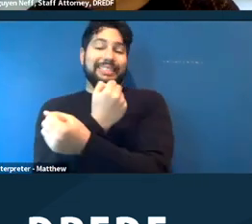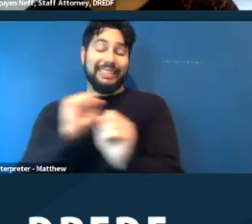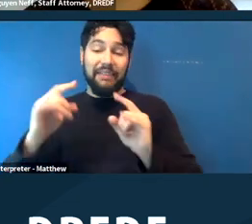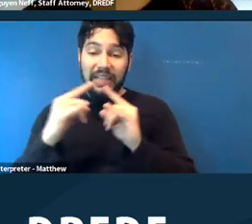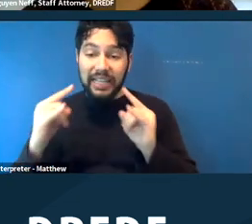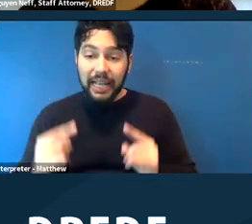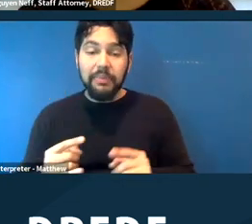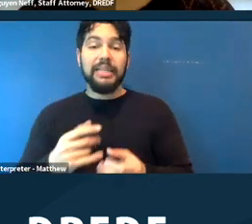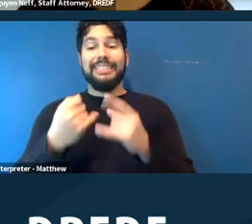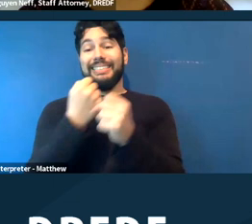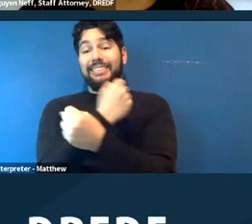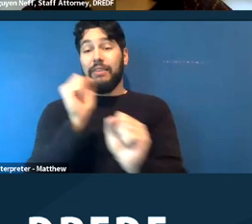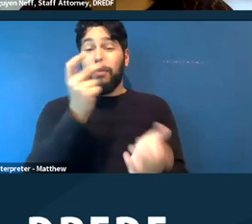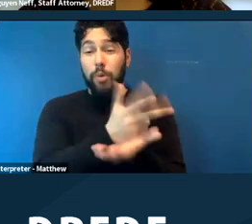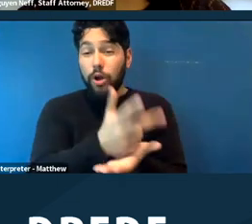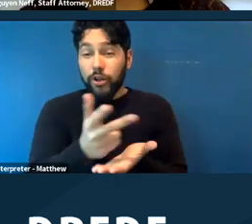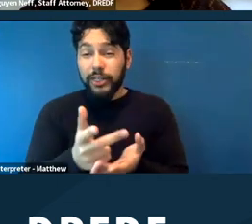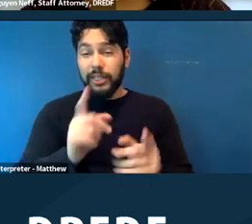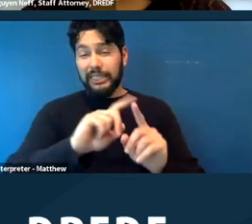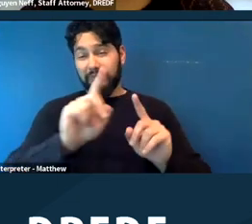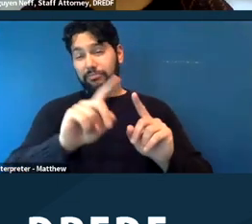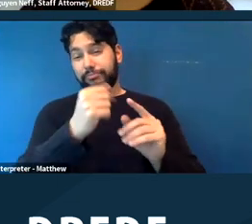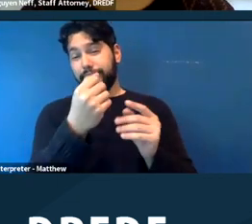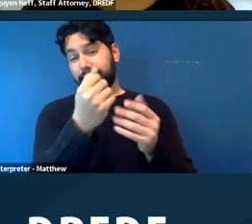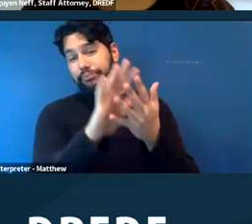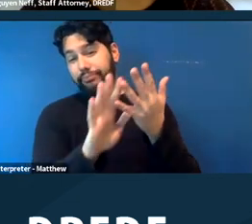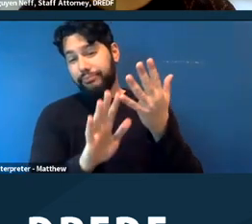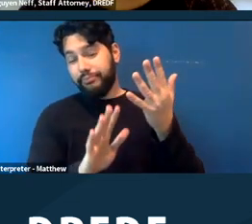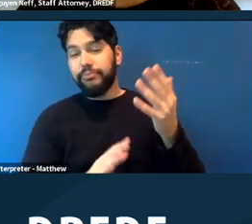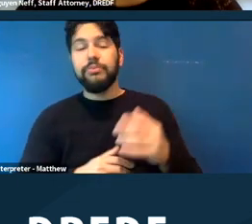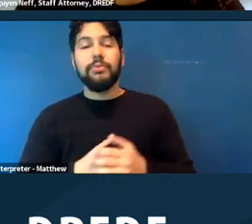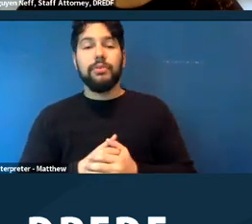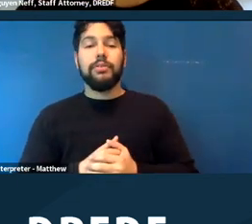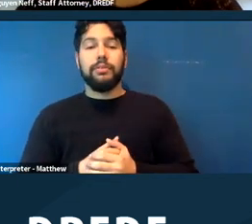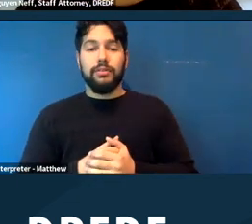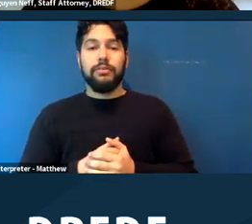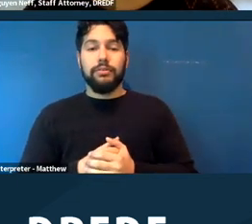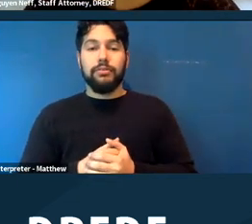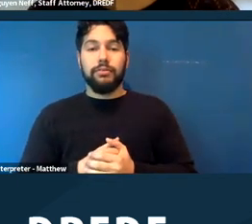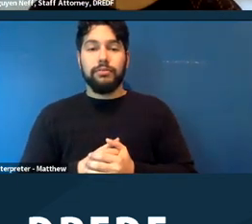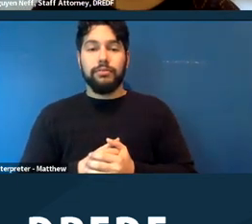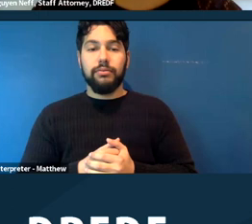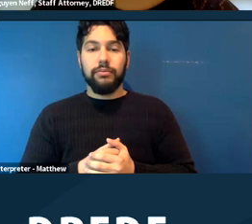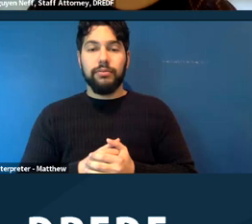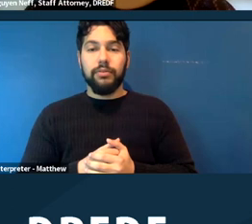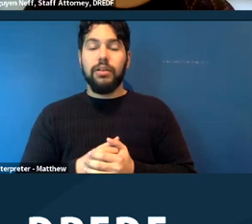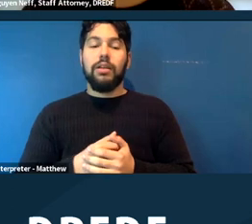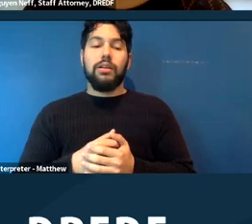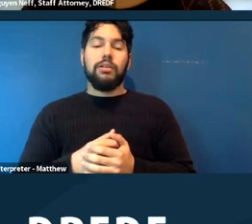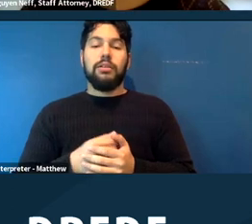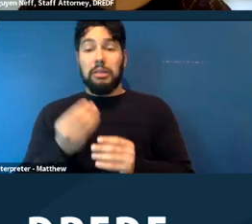sites, certain sanctioned camps stuff like that. Just as a side note, certain fair housing laws